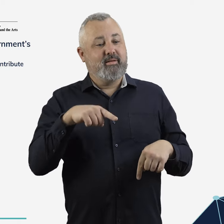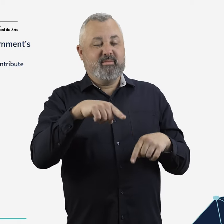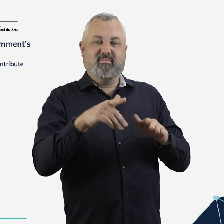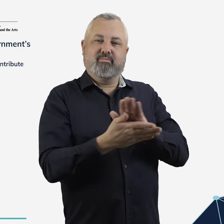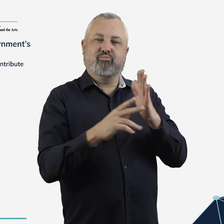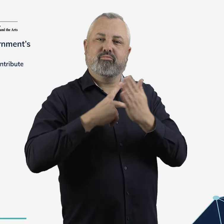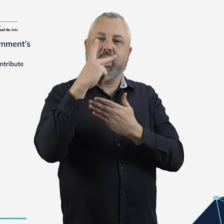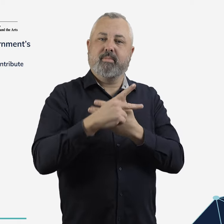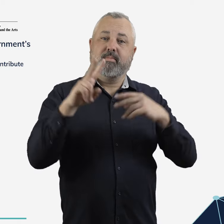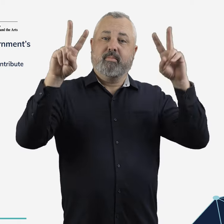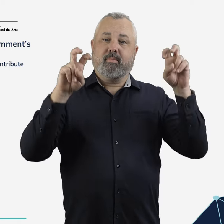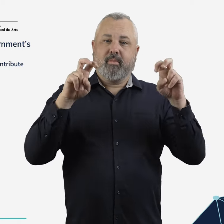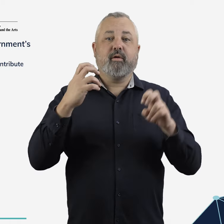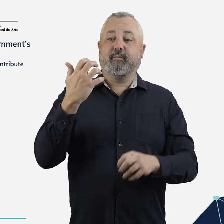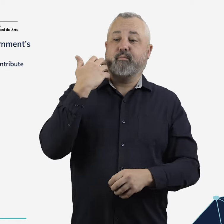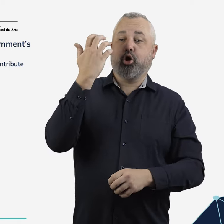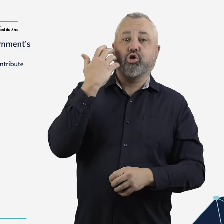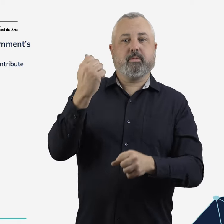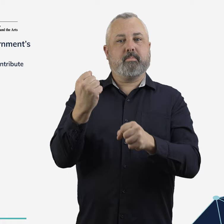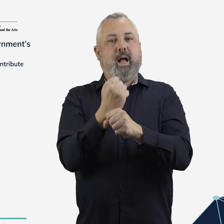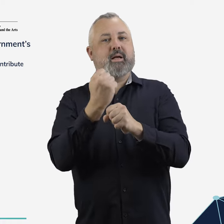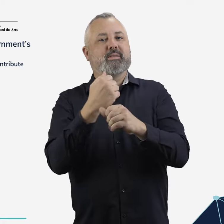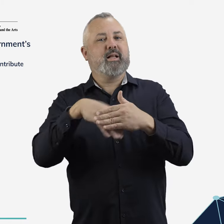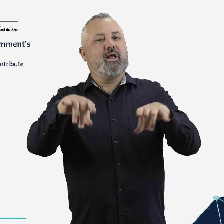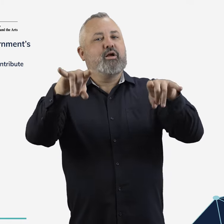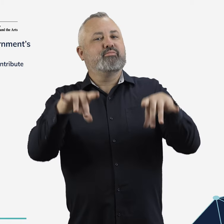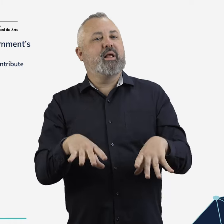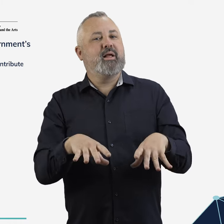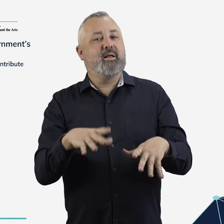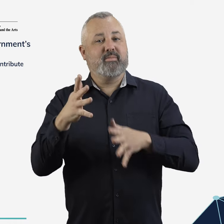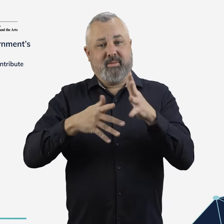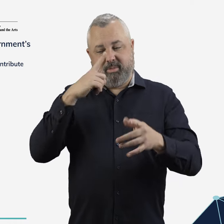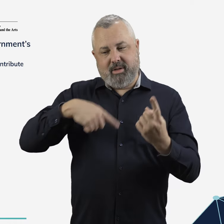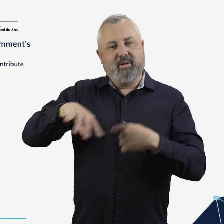providing jobs and opportunities across Australia.